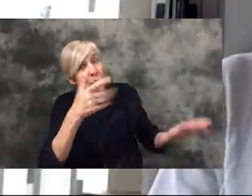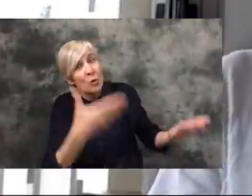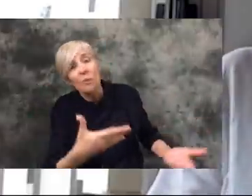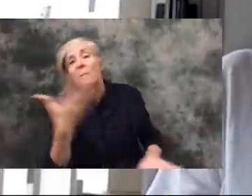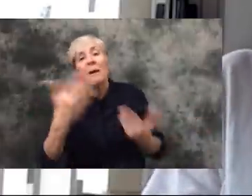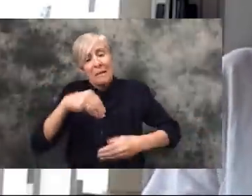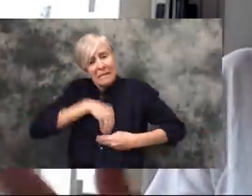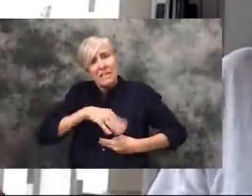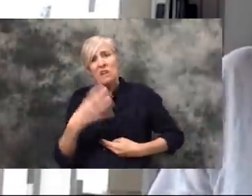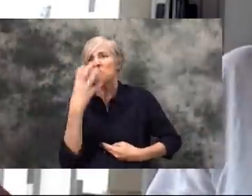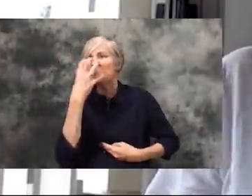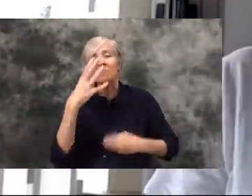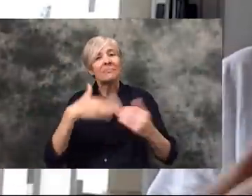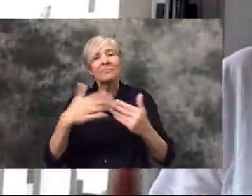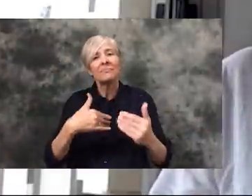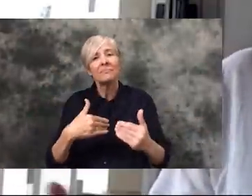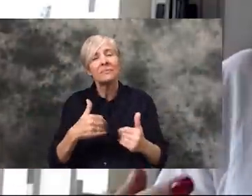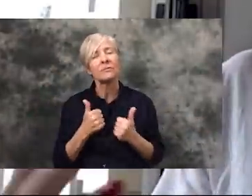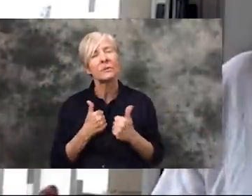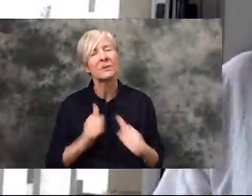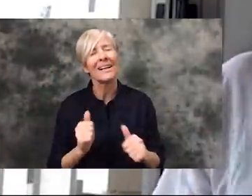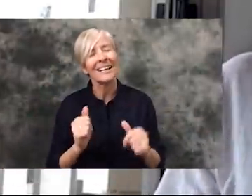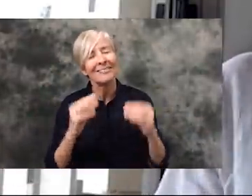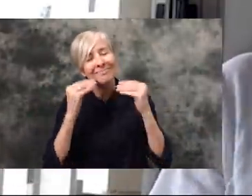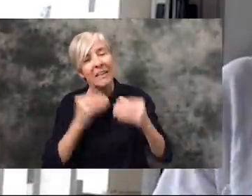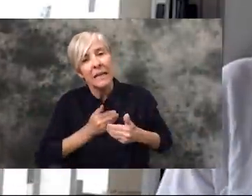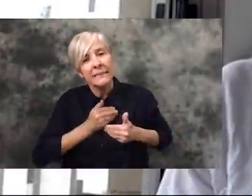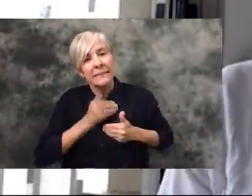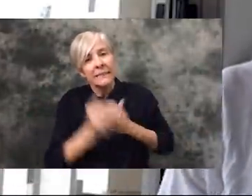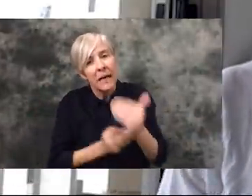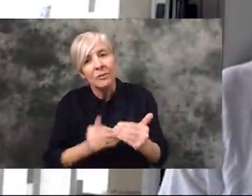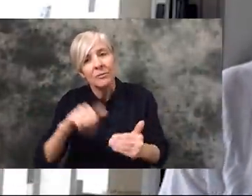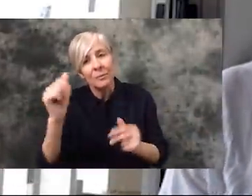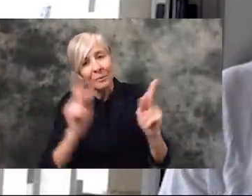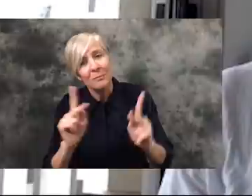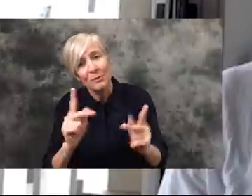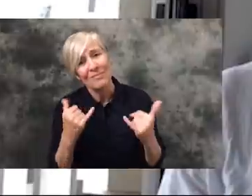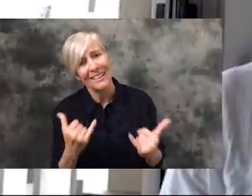them. You could be grumpy as well but just make an effort to be kind to people at the moment.